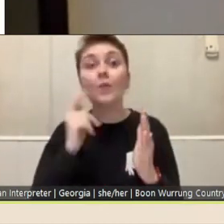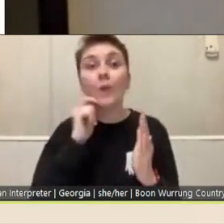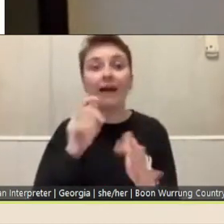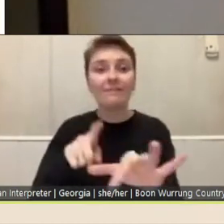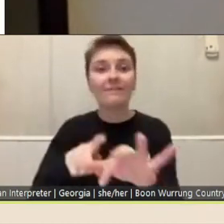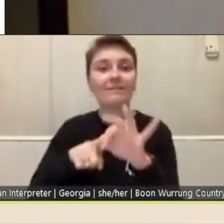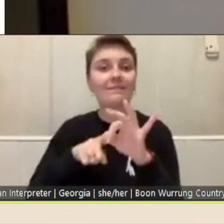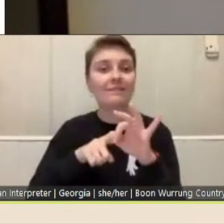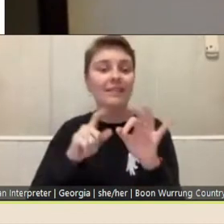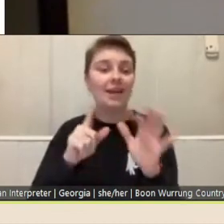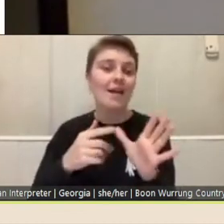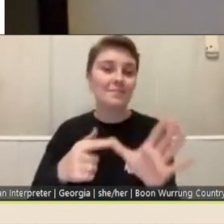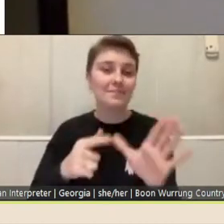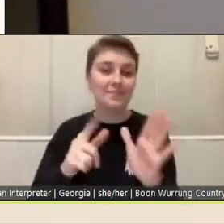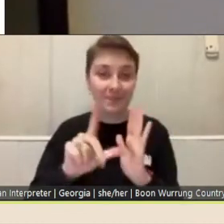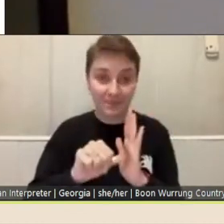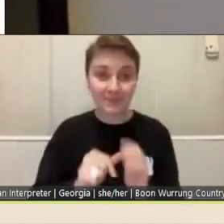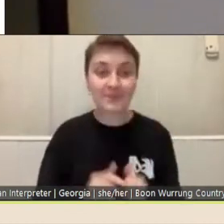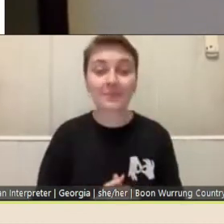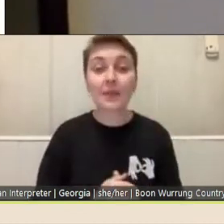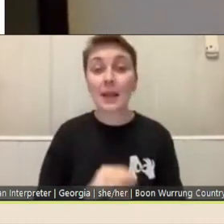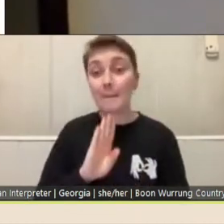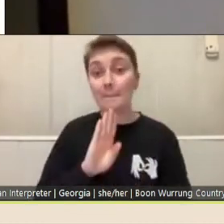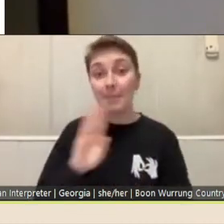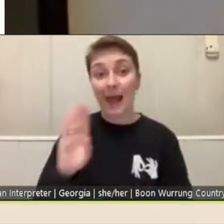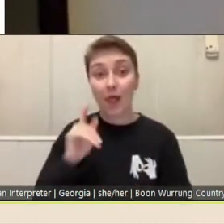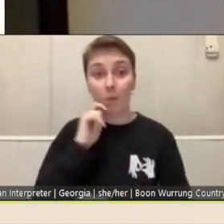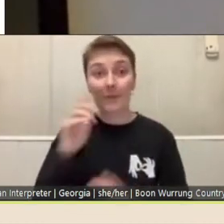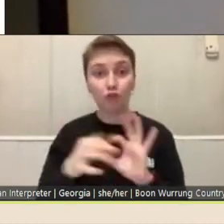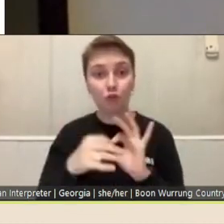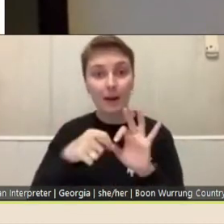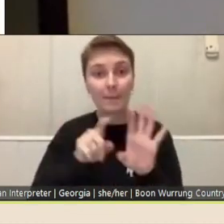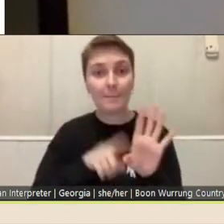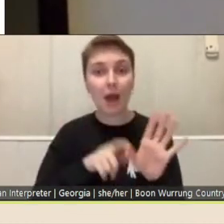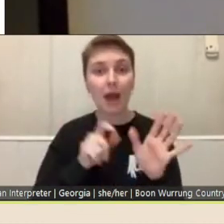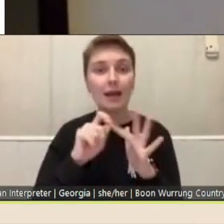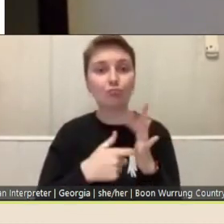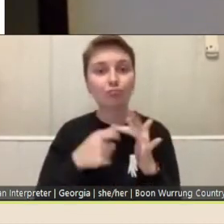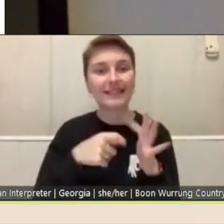The panel will be joined by our Principal Librarians, to help respond to queries that